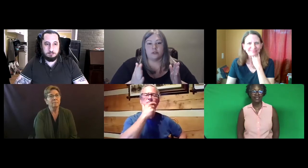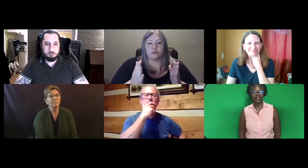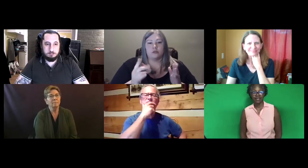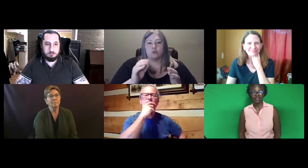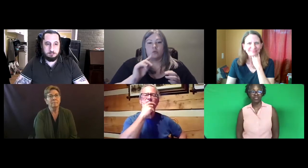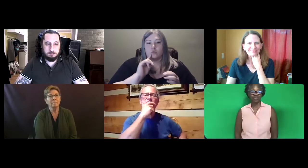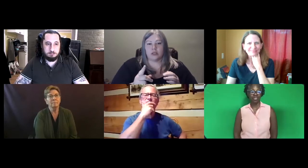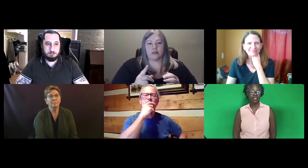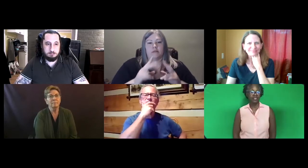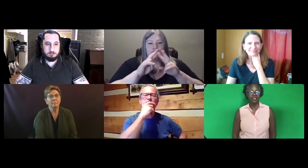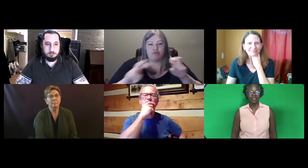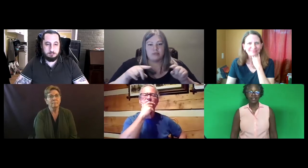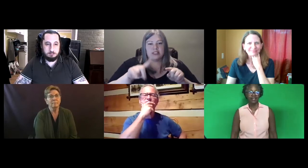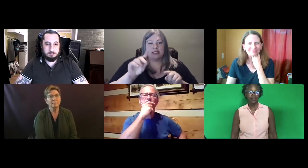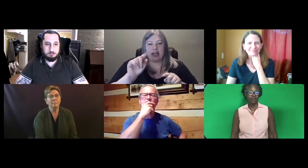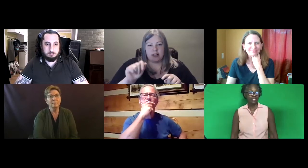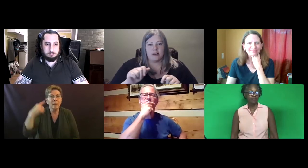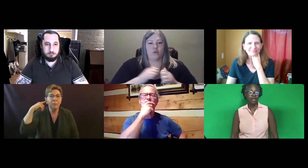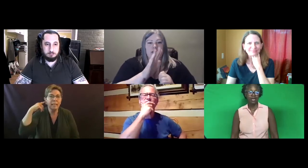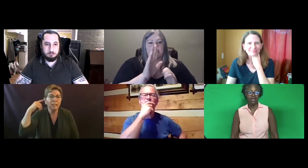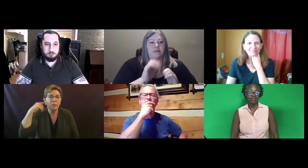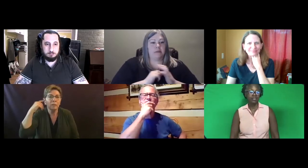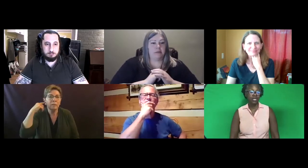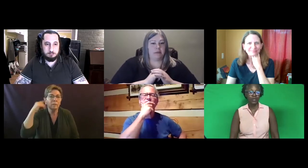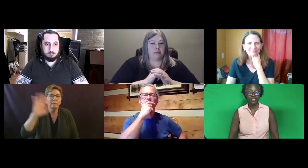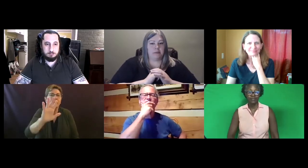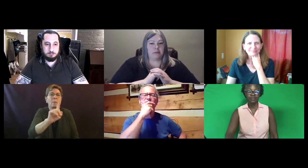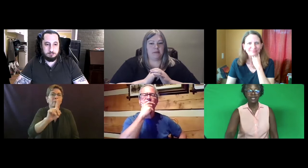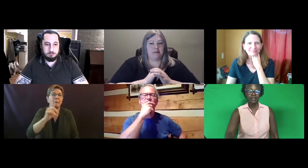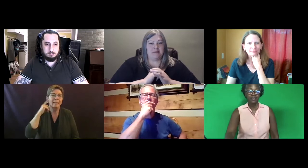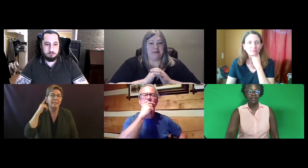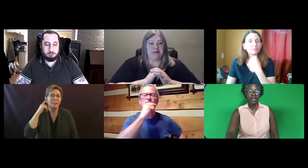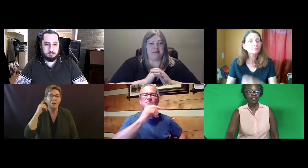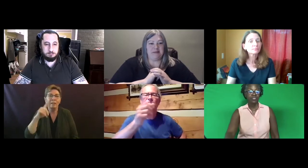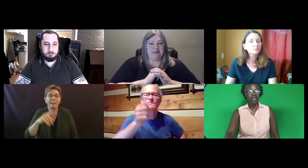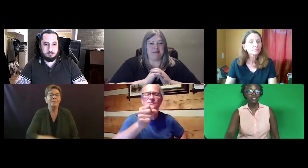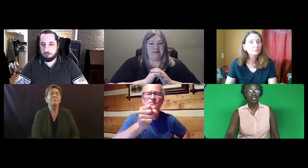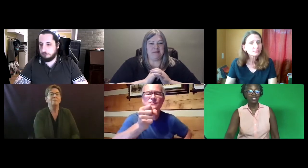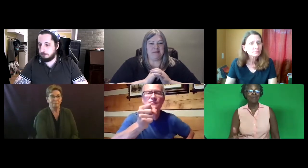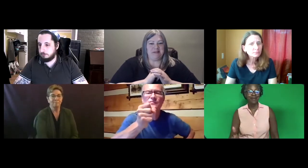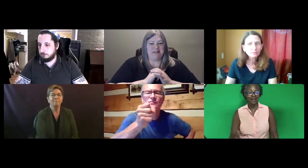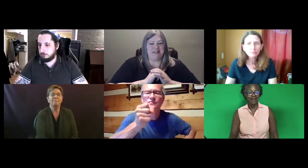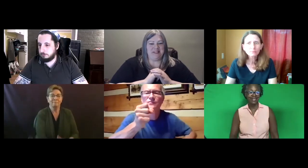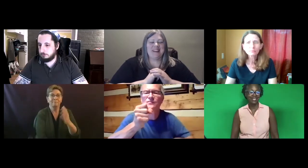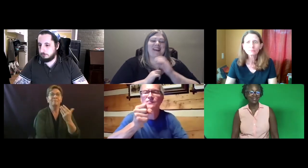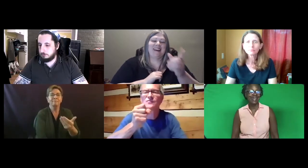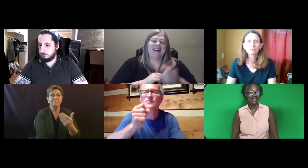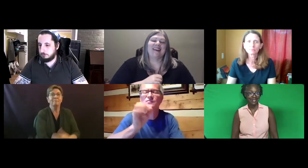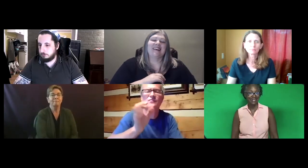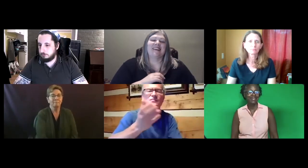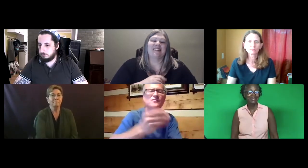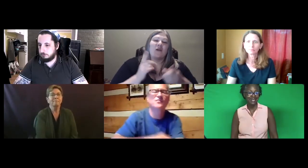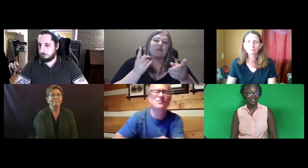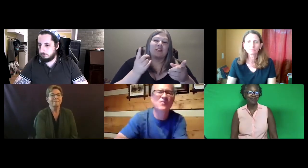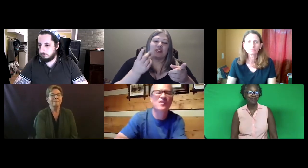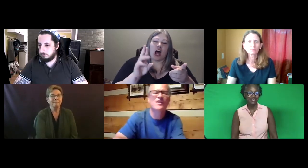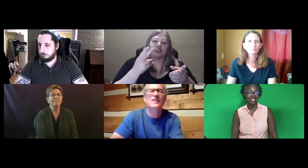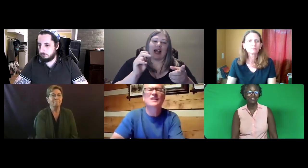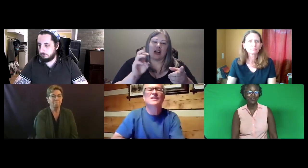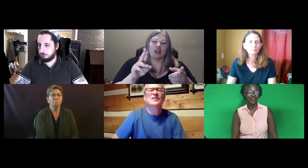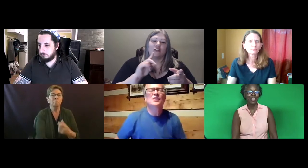Katie: I think Jon you were spot on in your analysis at the data that we received so far.